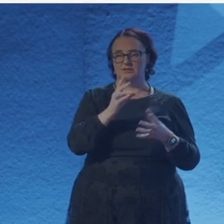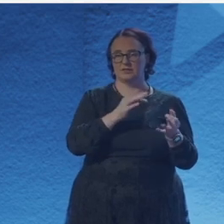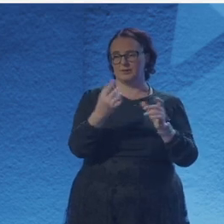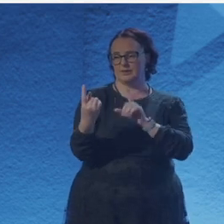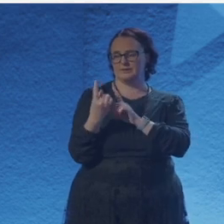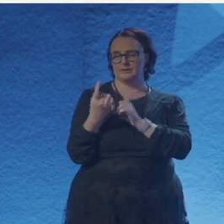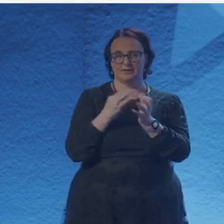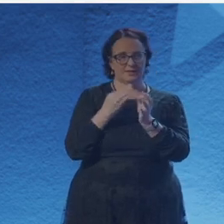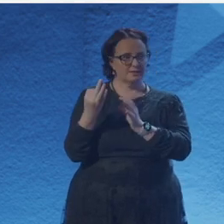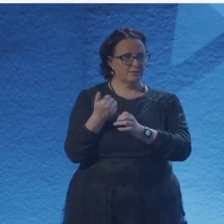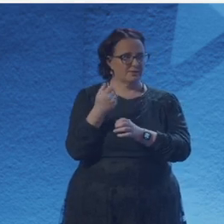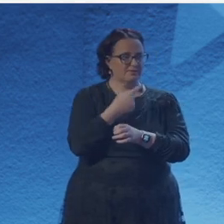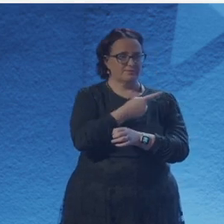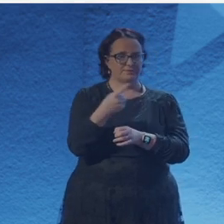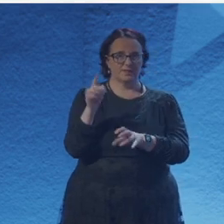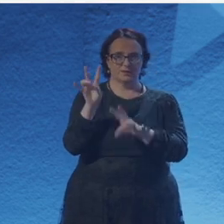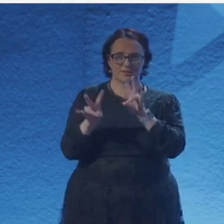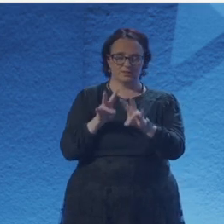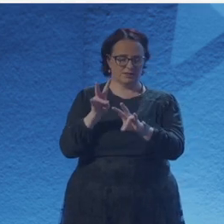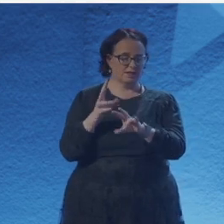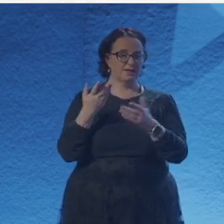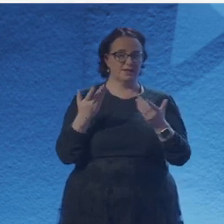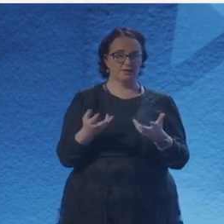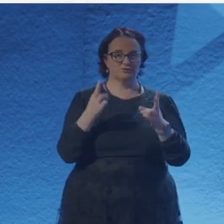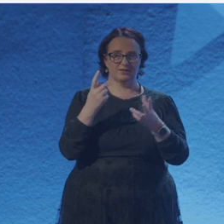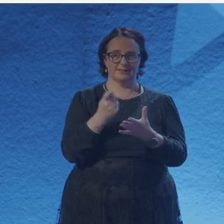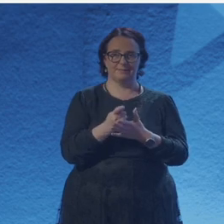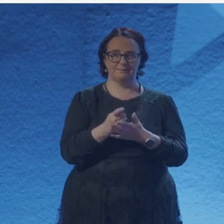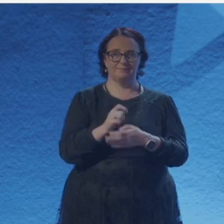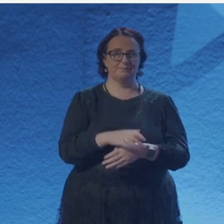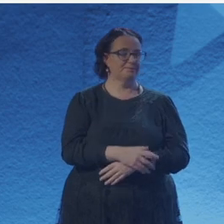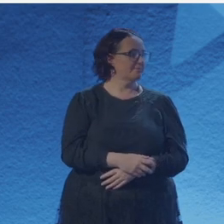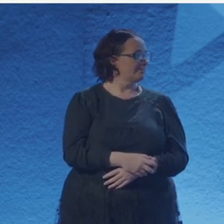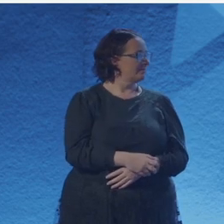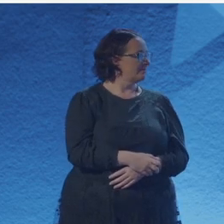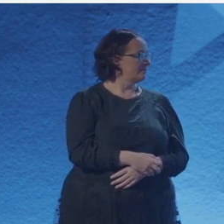And we have very little time, literally 5 minutes for questions from the audience.